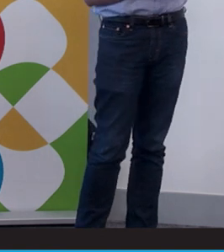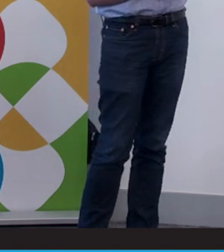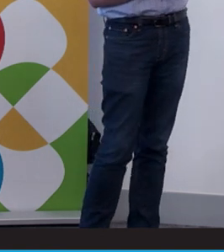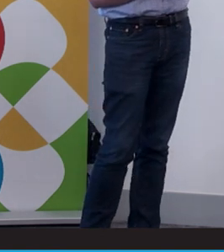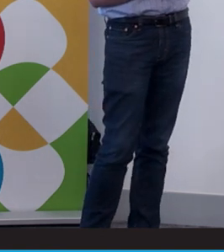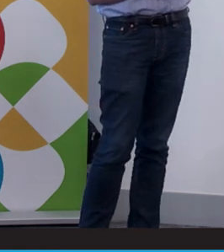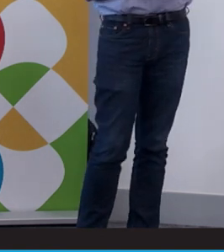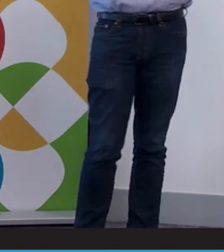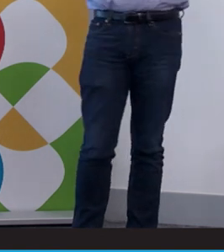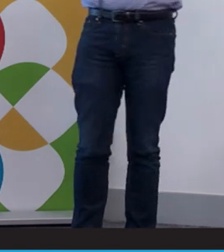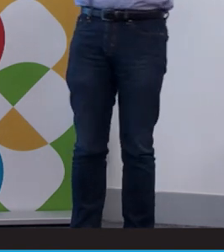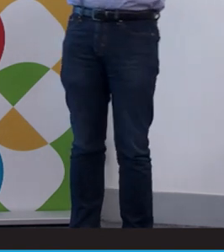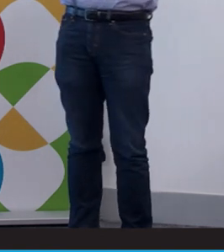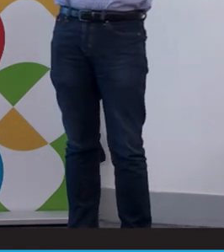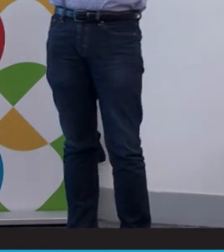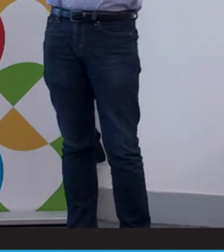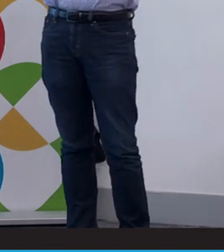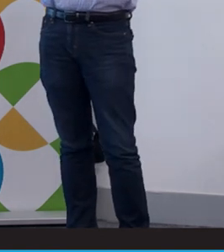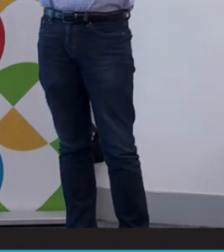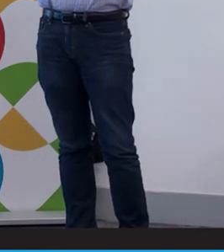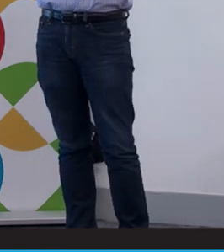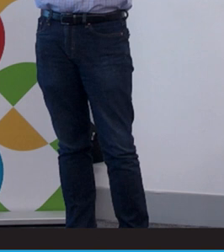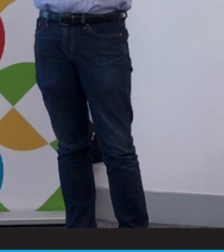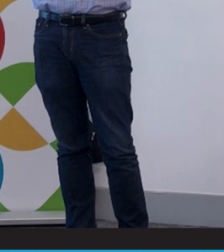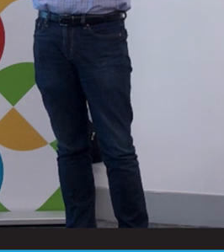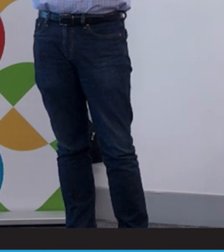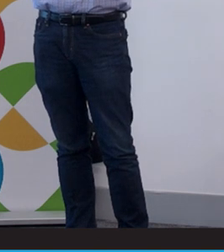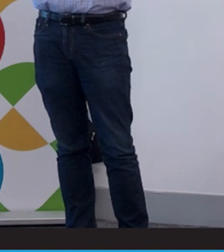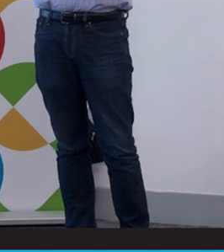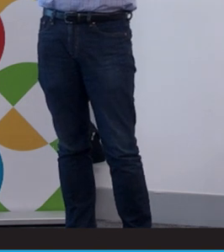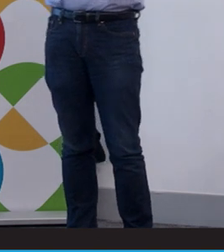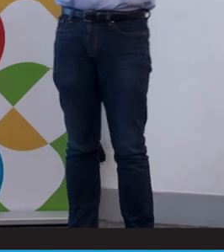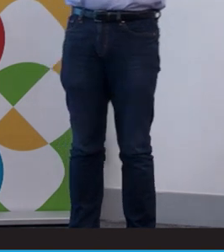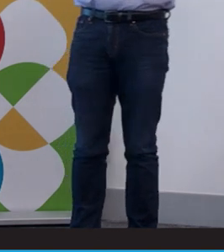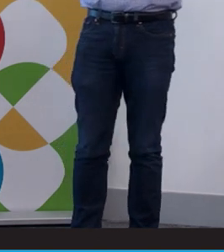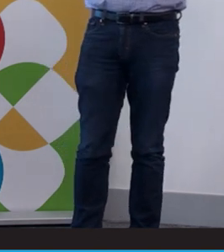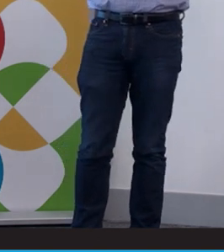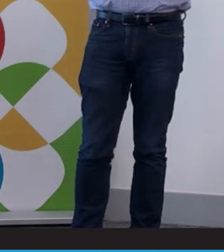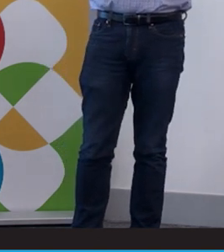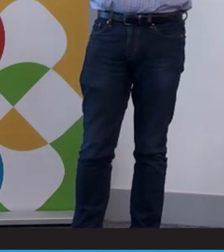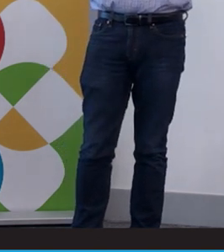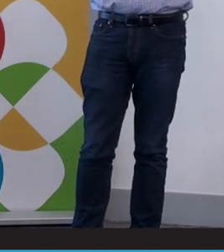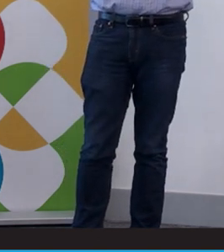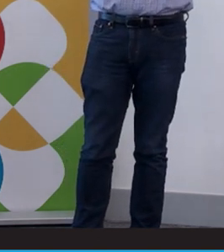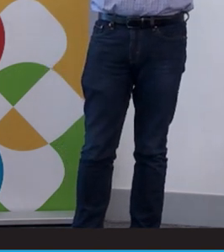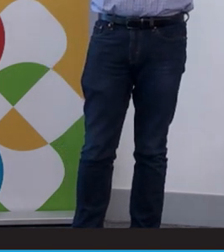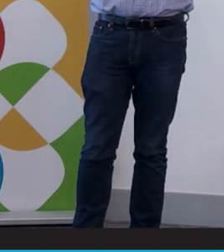there for people because of the size of our organization. We also have a lottery or an